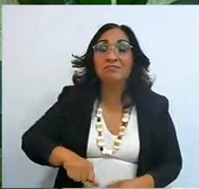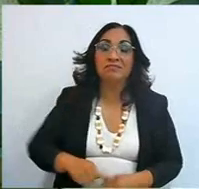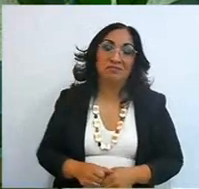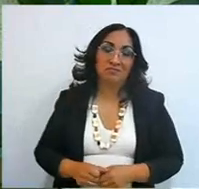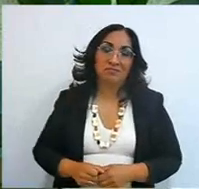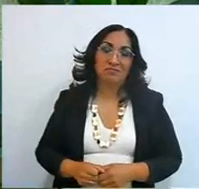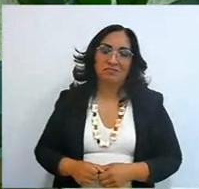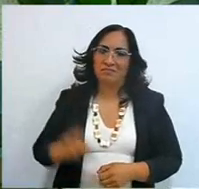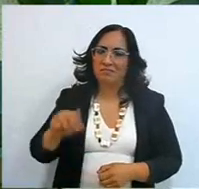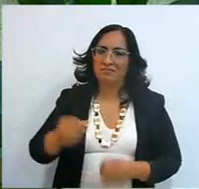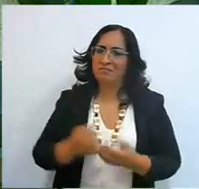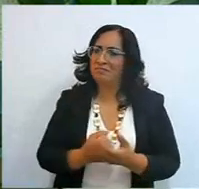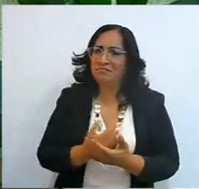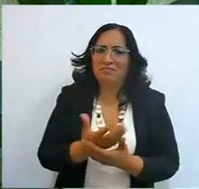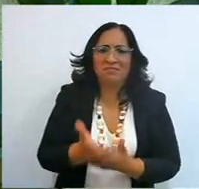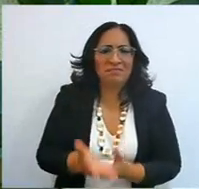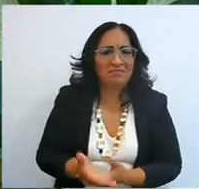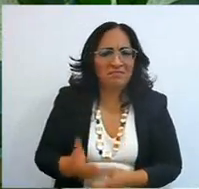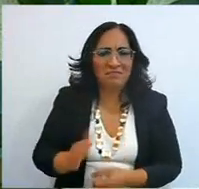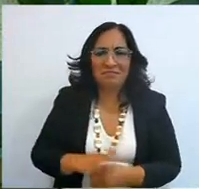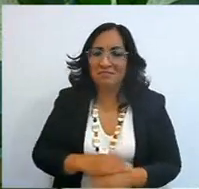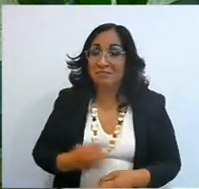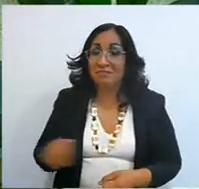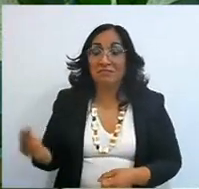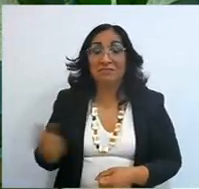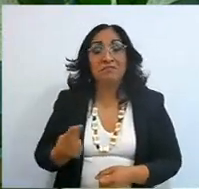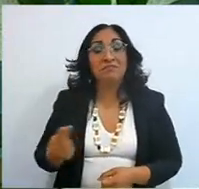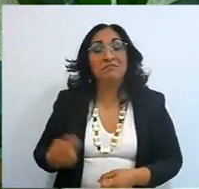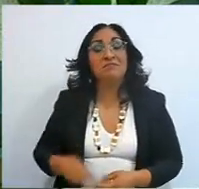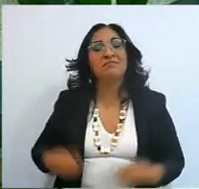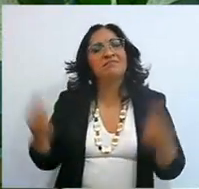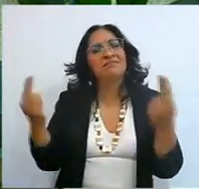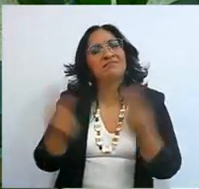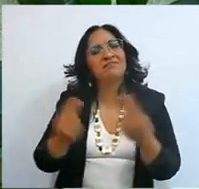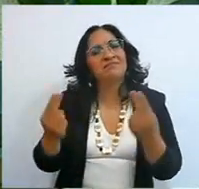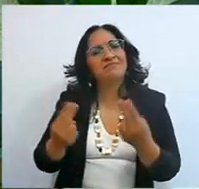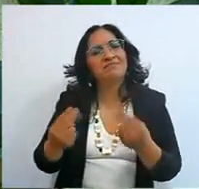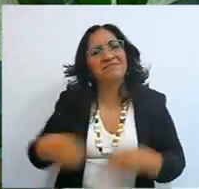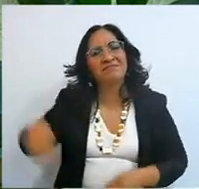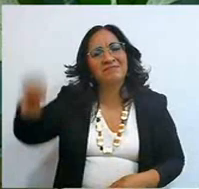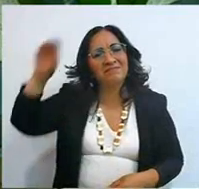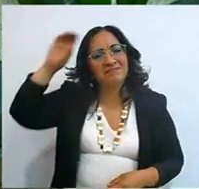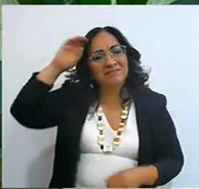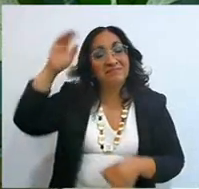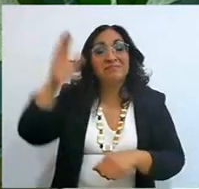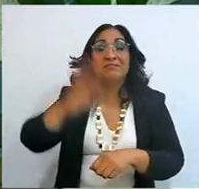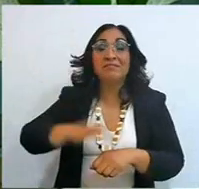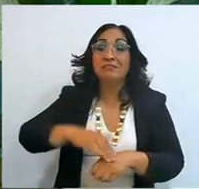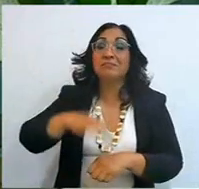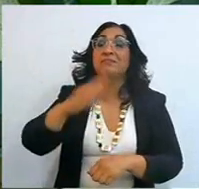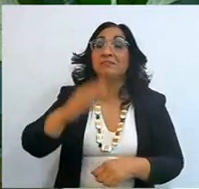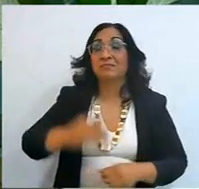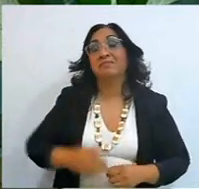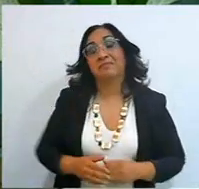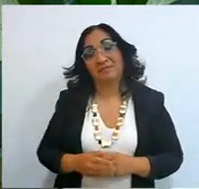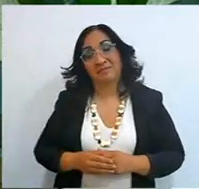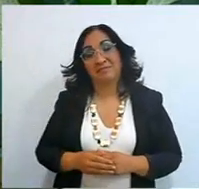because knowledge instructs, it makes you wise, so look at what it says here,